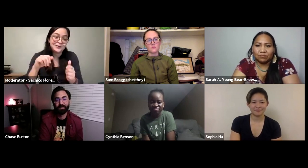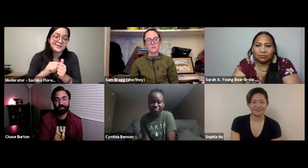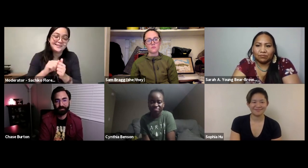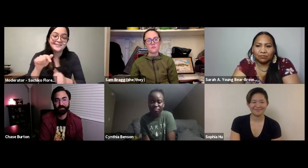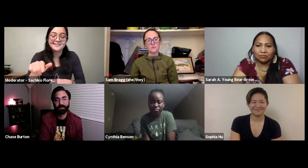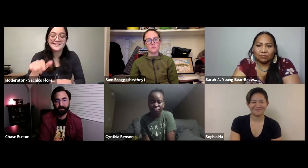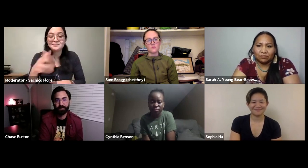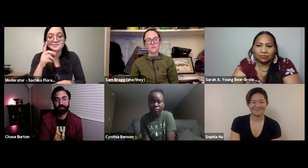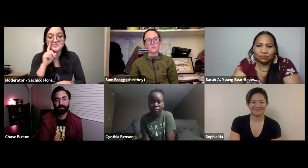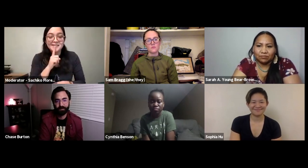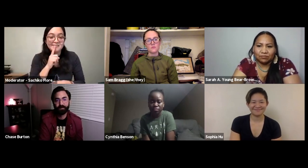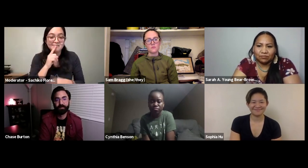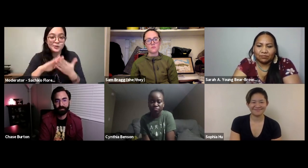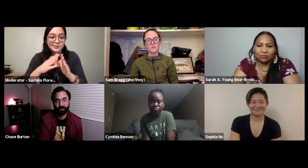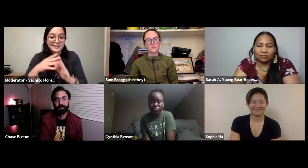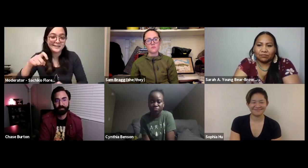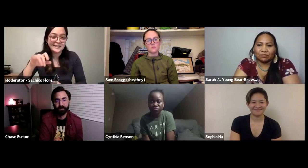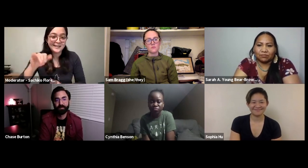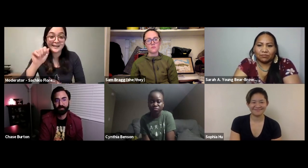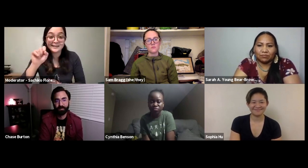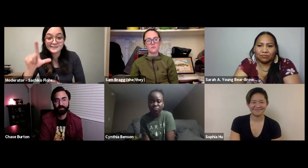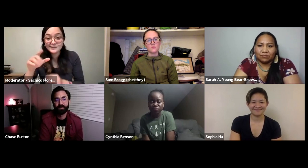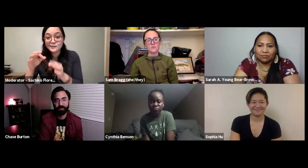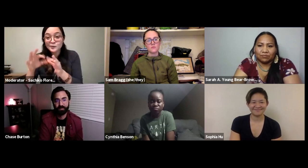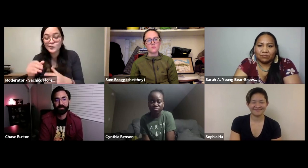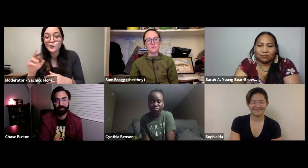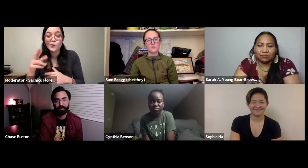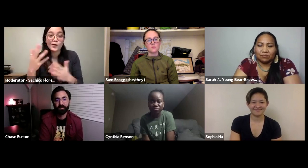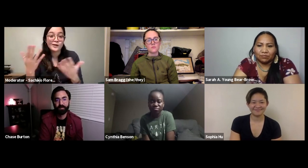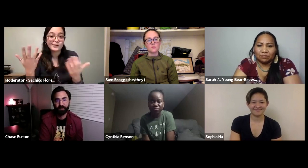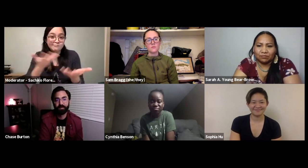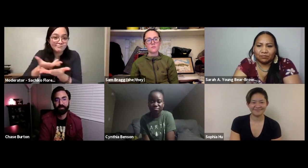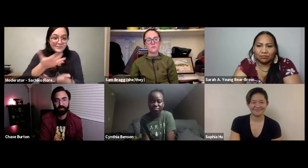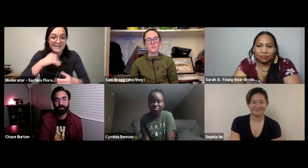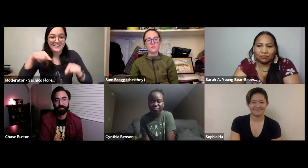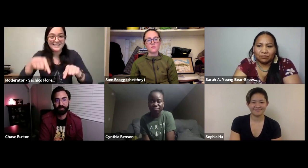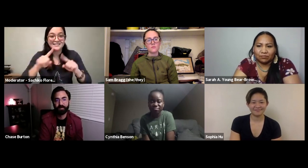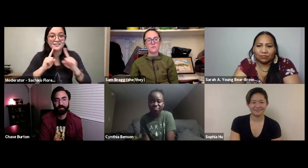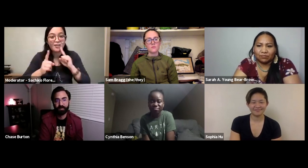you know trying to be more inclusive with the deaf community especially with ASL and